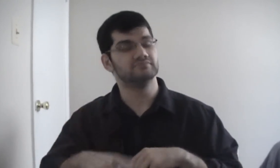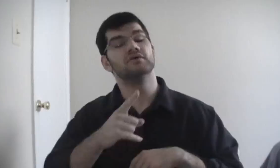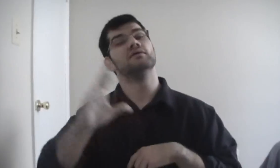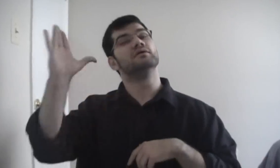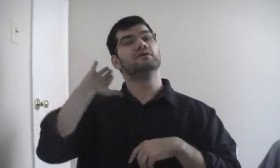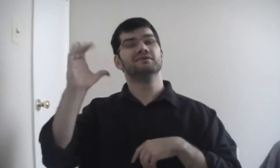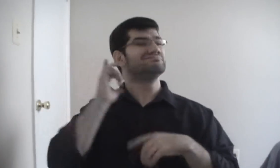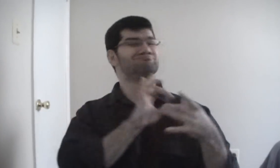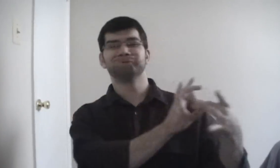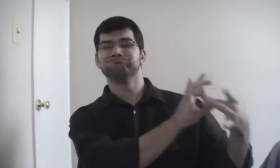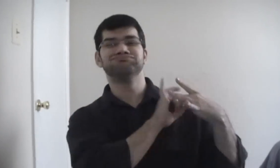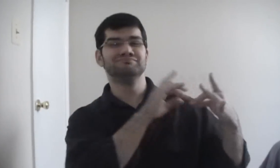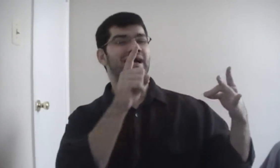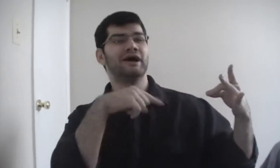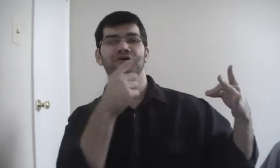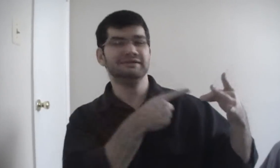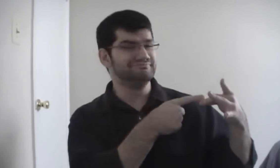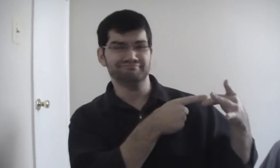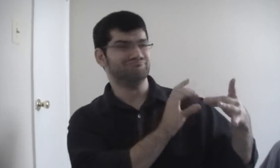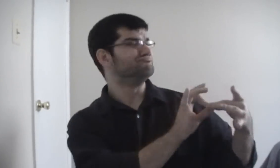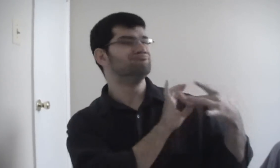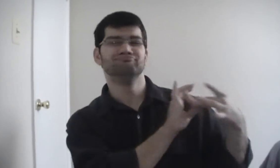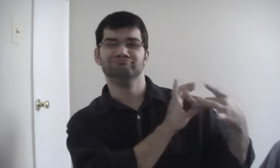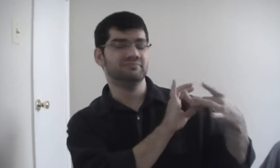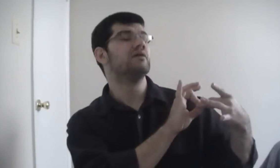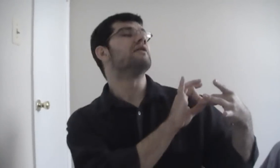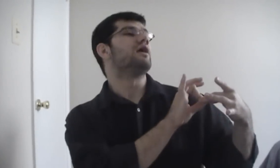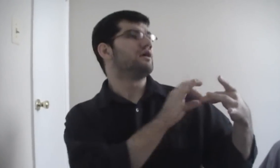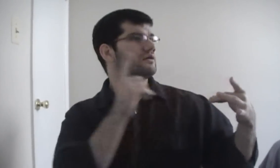She always identified herself with the Hearing world.